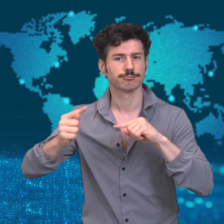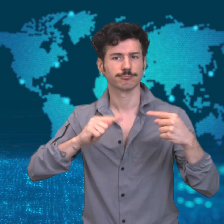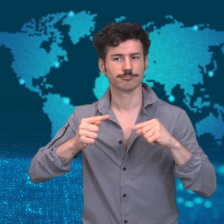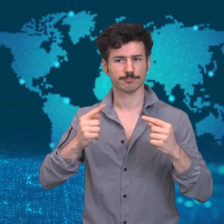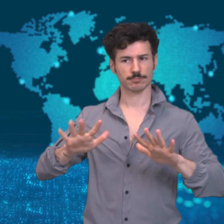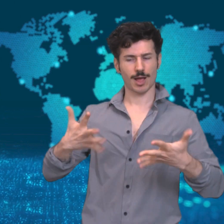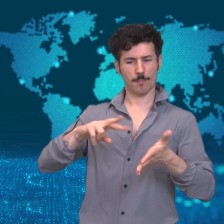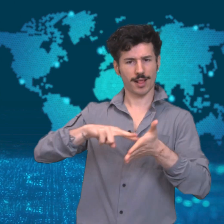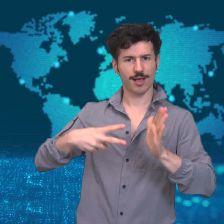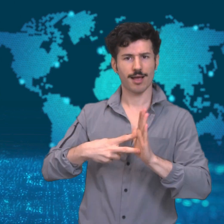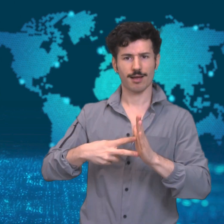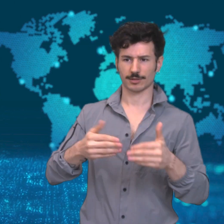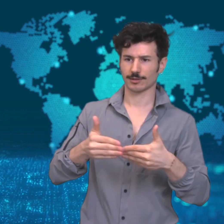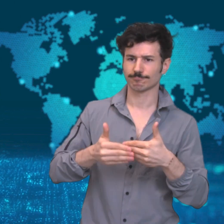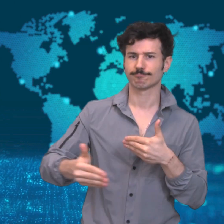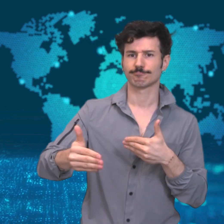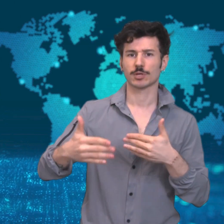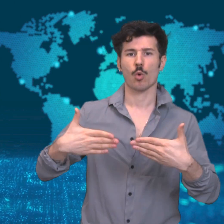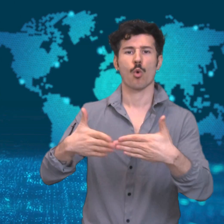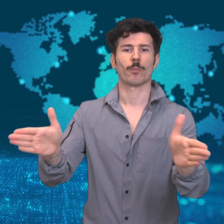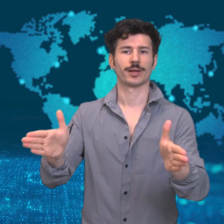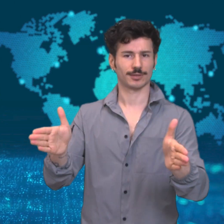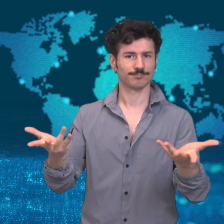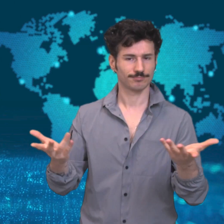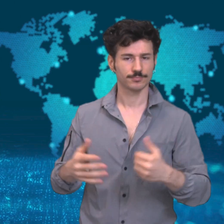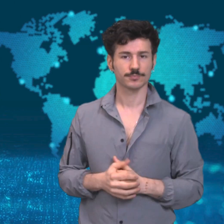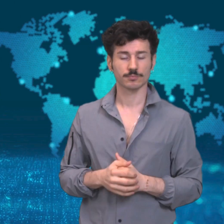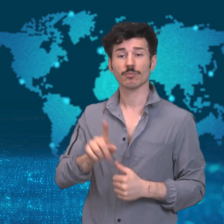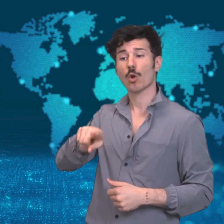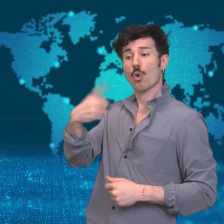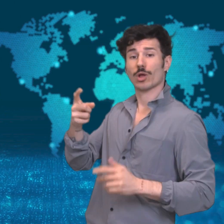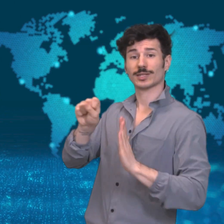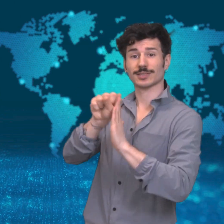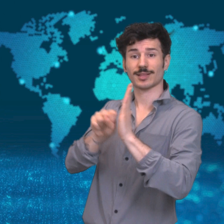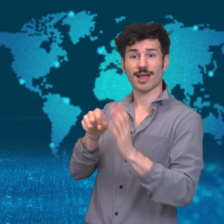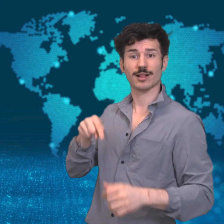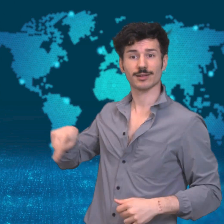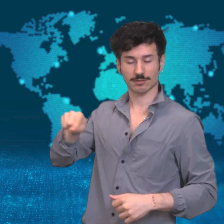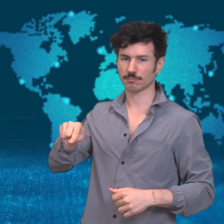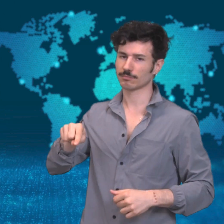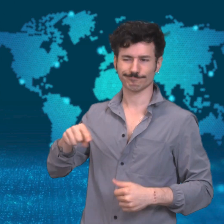Governors in several states have begun discussions to